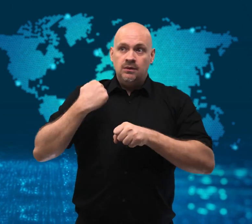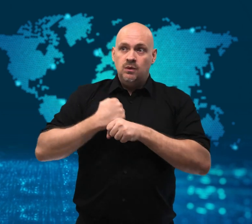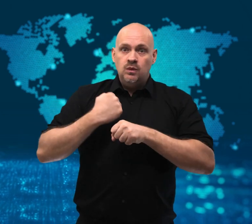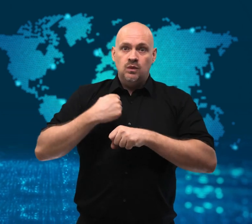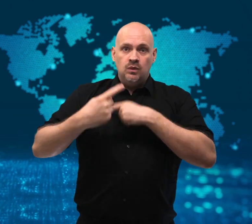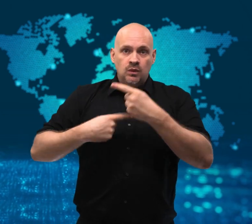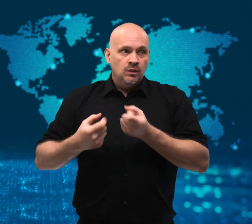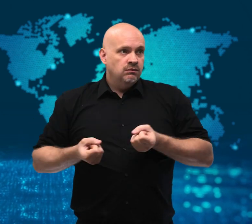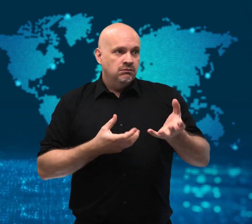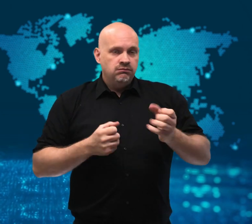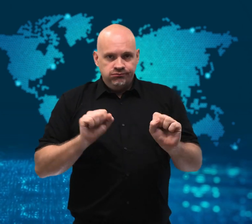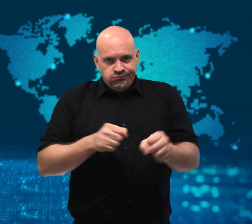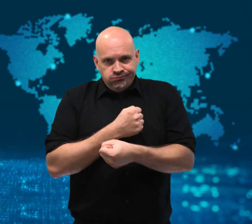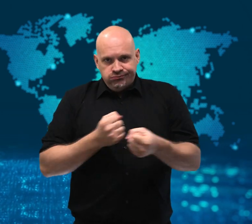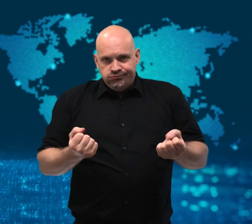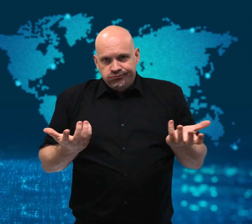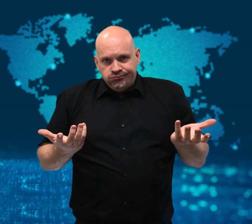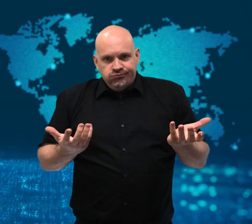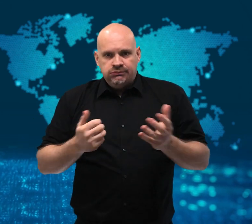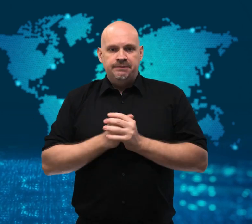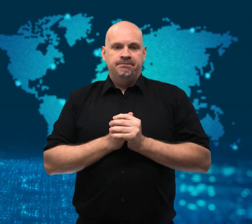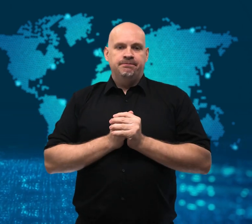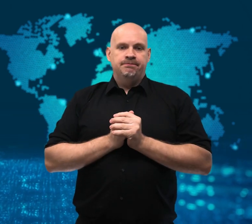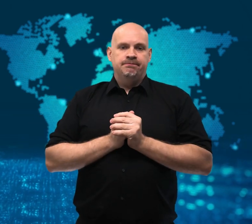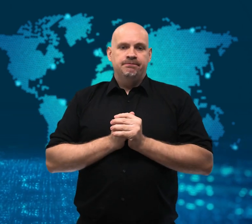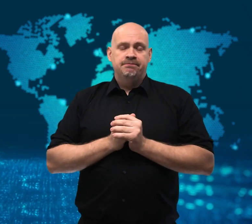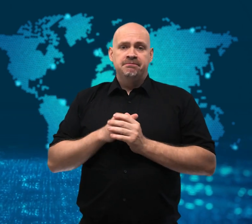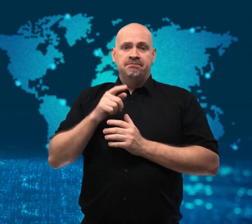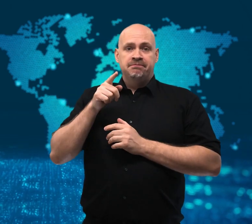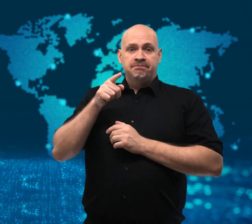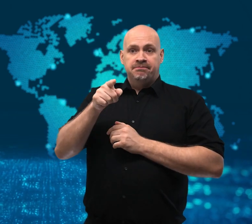According to the company,